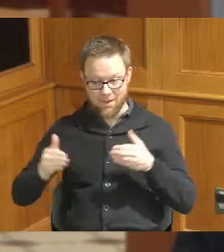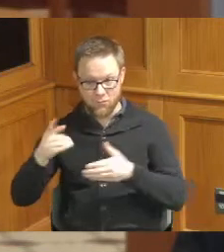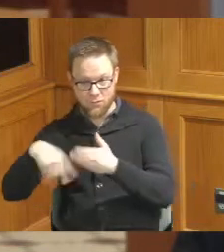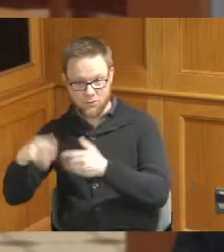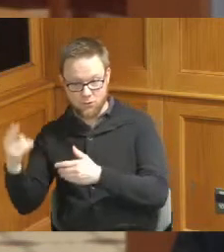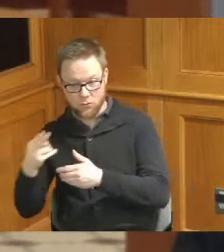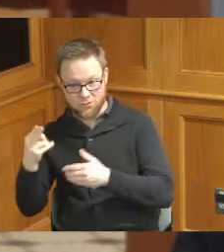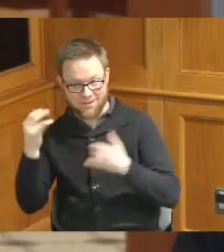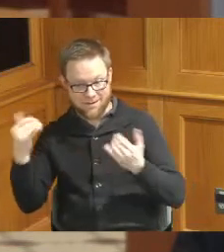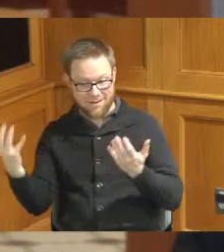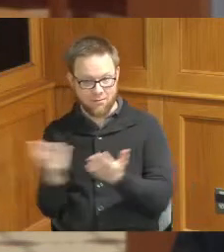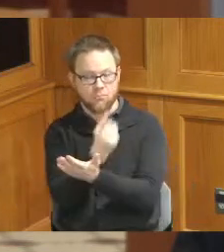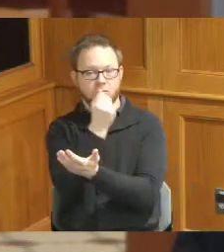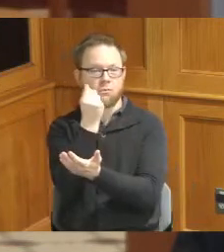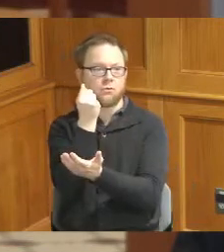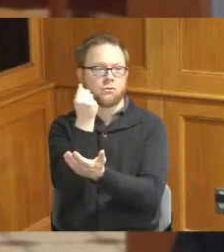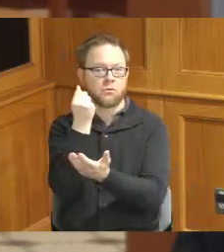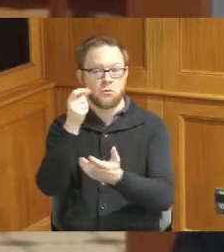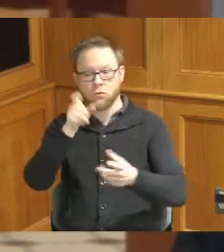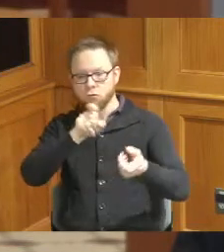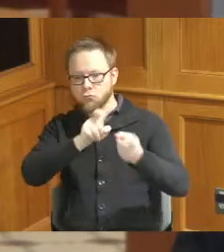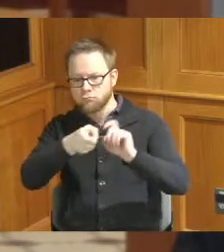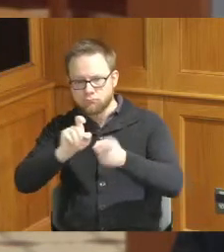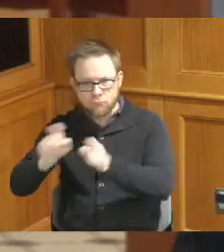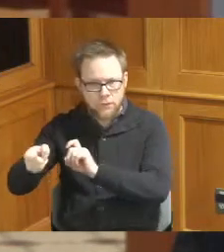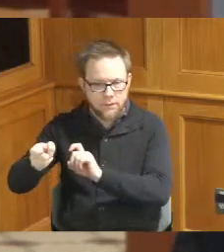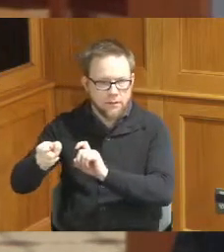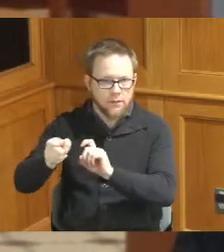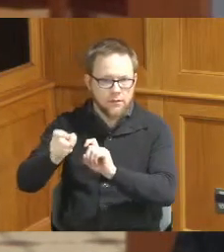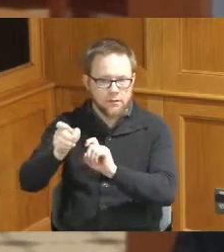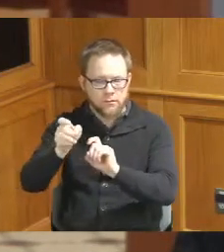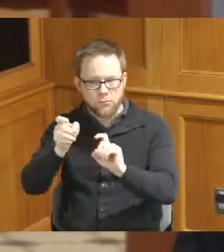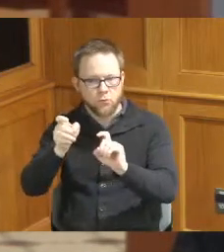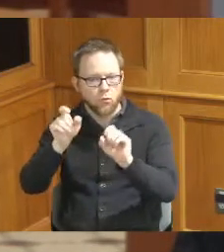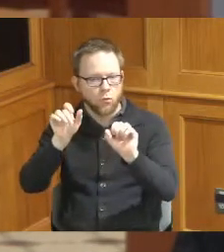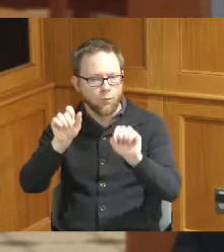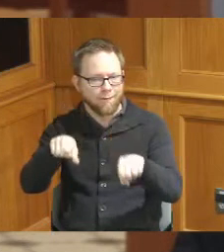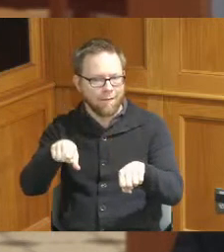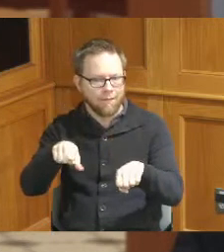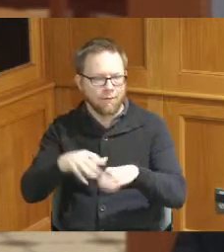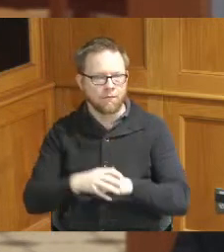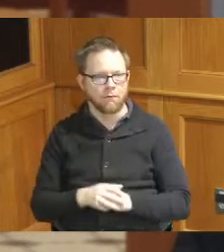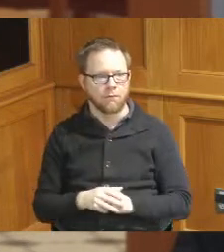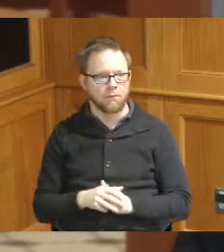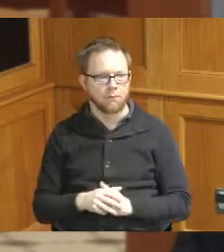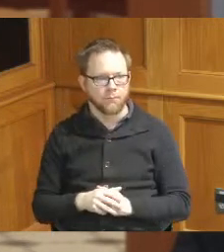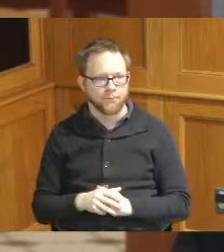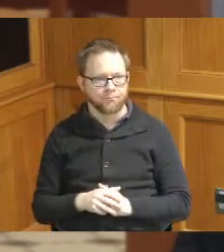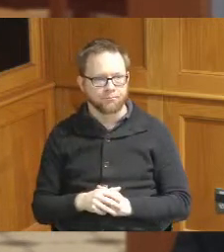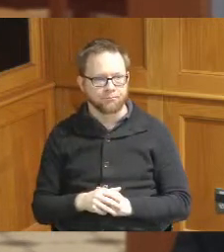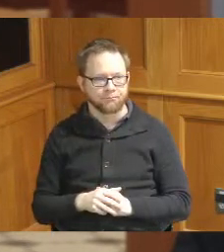if there's any need to change anything we can make that as we present it in a week okay and